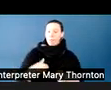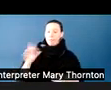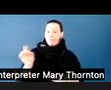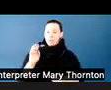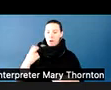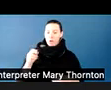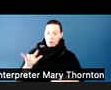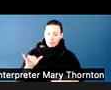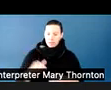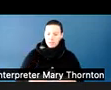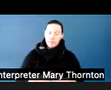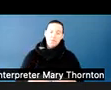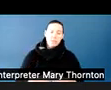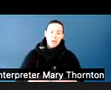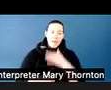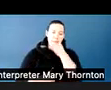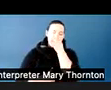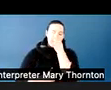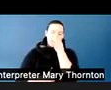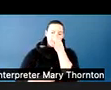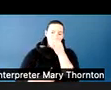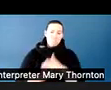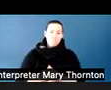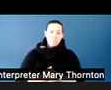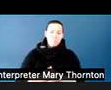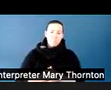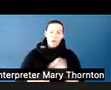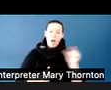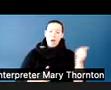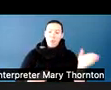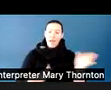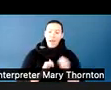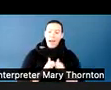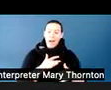is people hear what other people are calling the professor, so they hear other students.